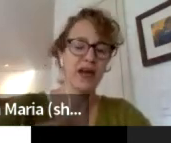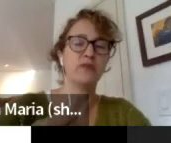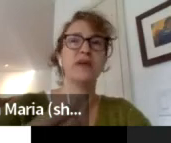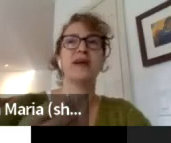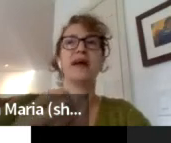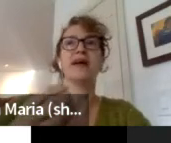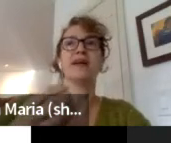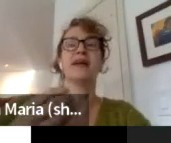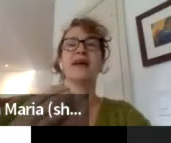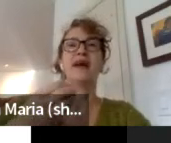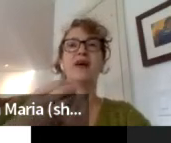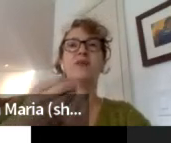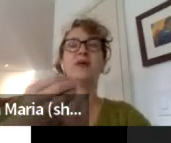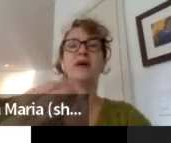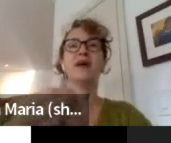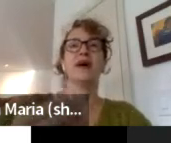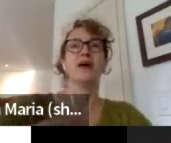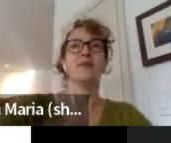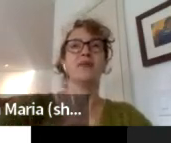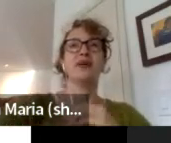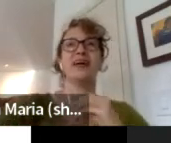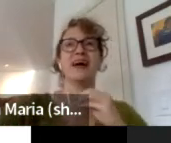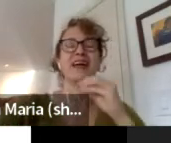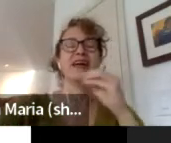and we can help inform people in a way